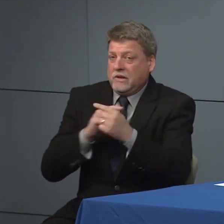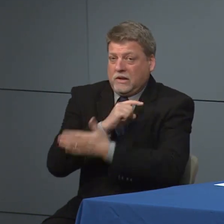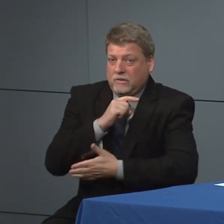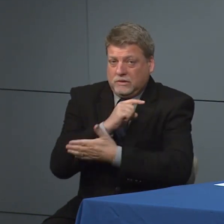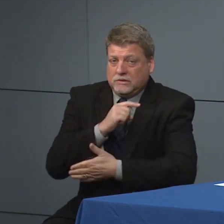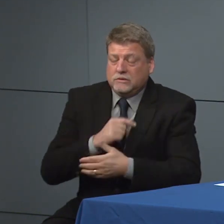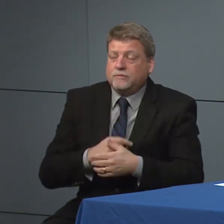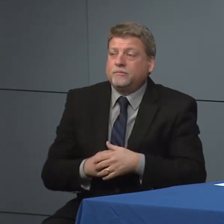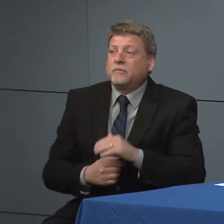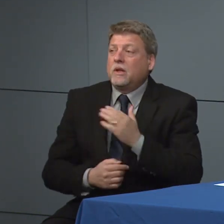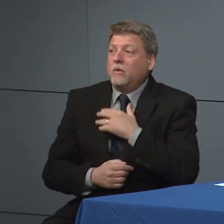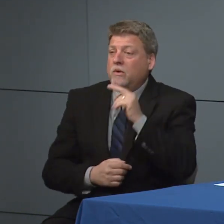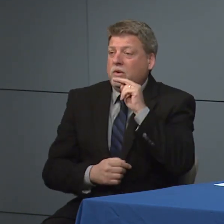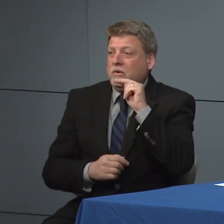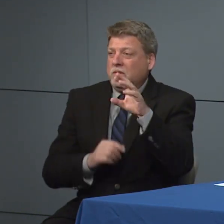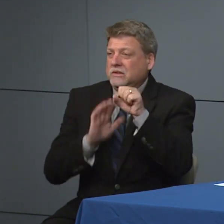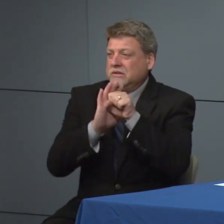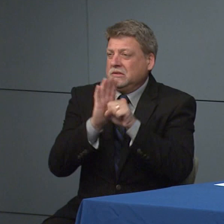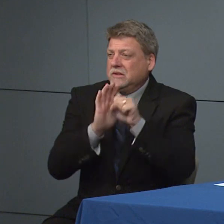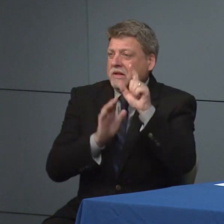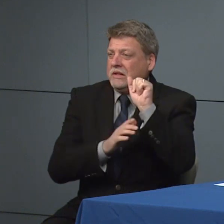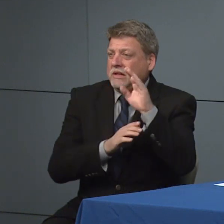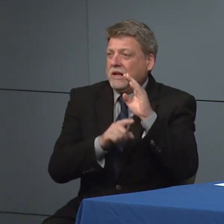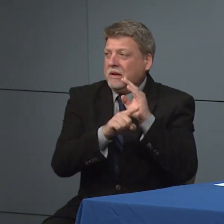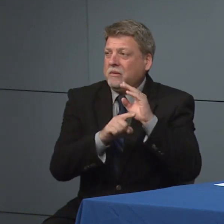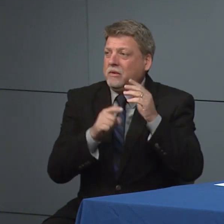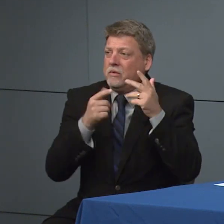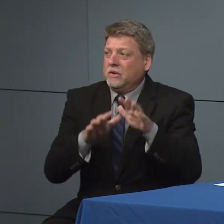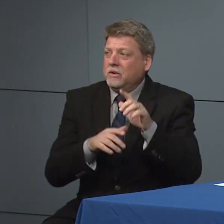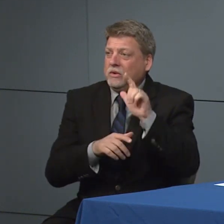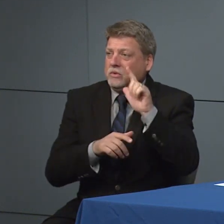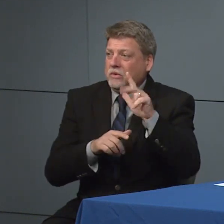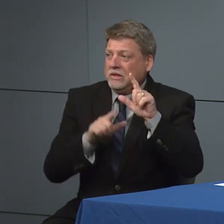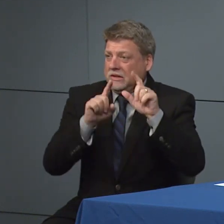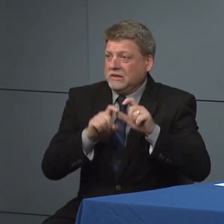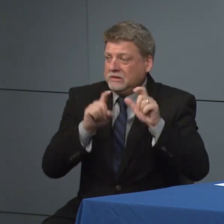completed 329 tests as of that time and we now have supplies